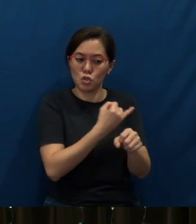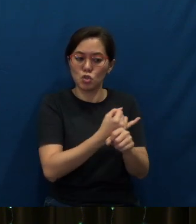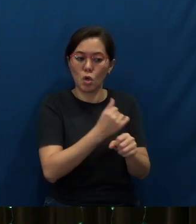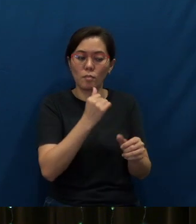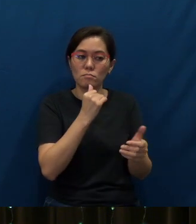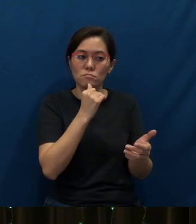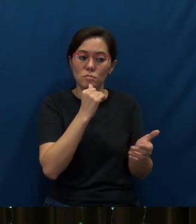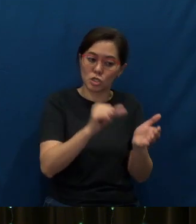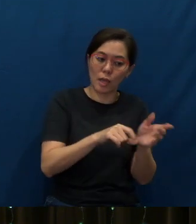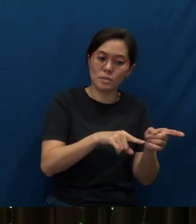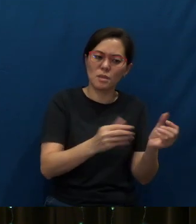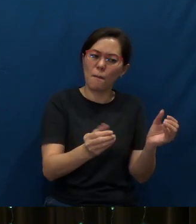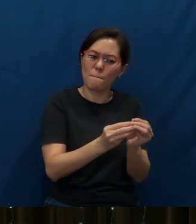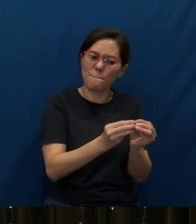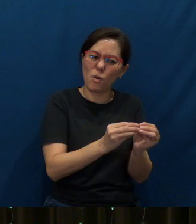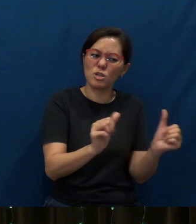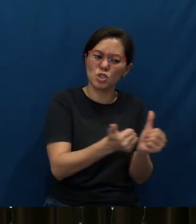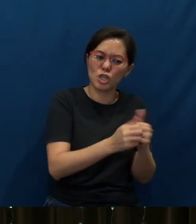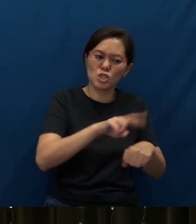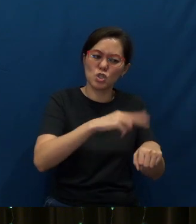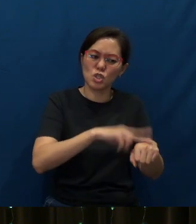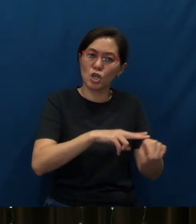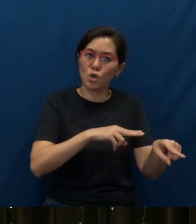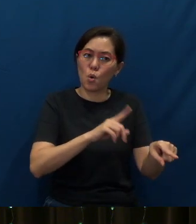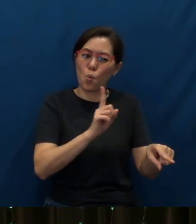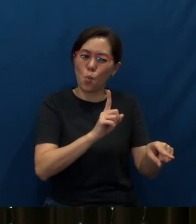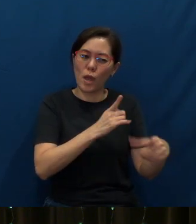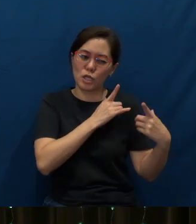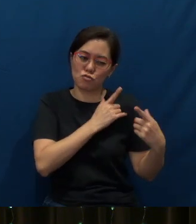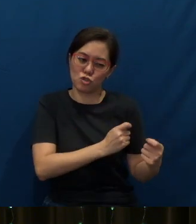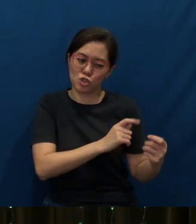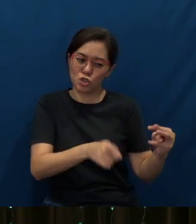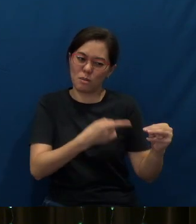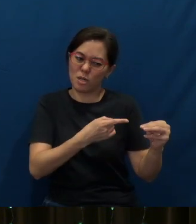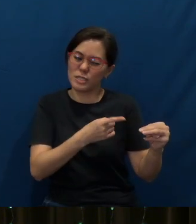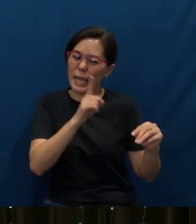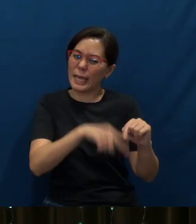in the more challenging nations, where traditional missionaries will not be welcome.